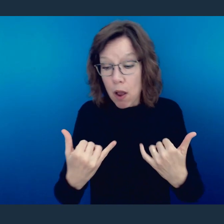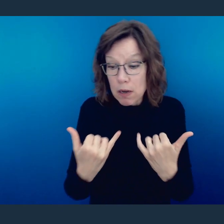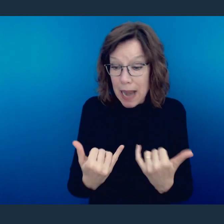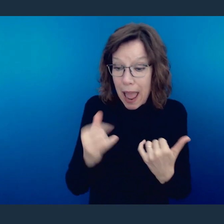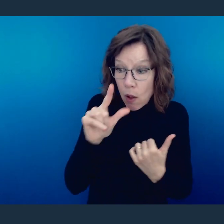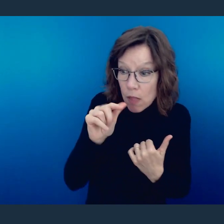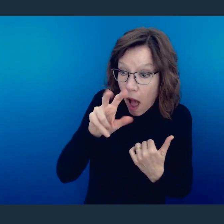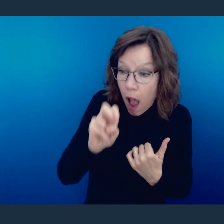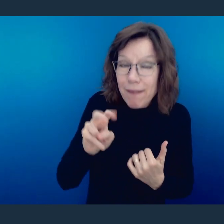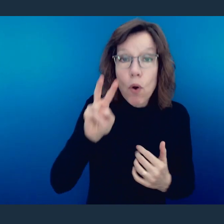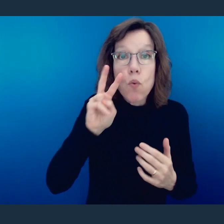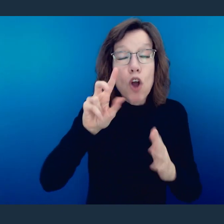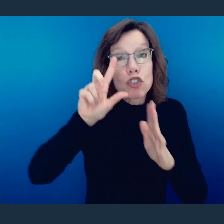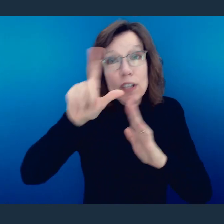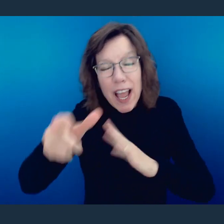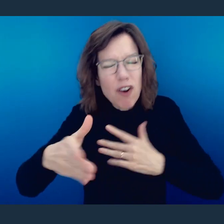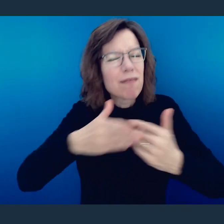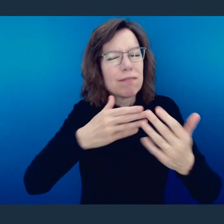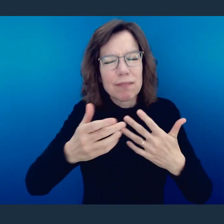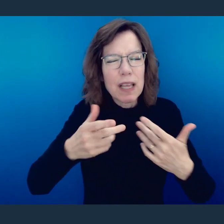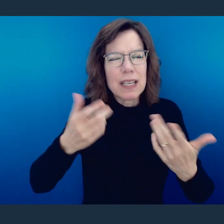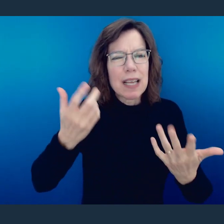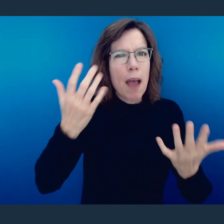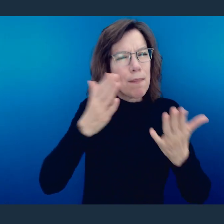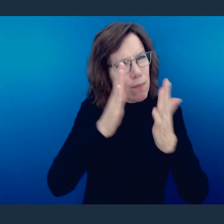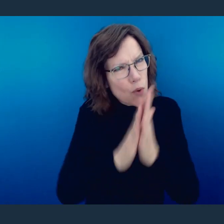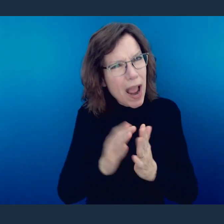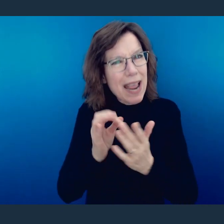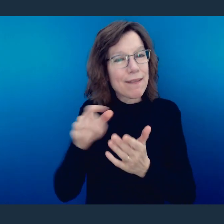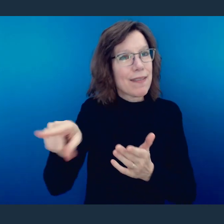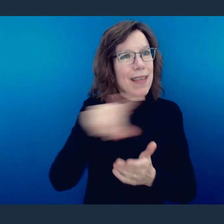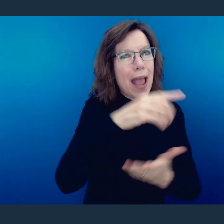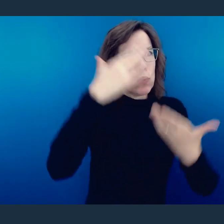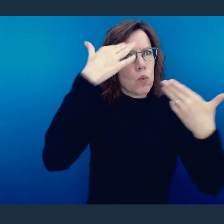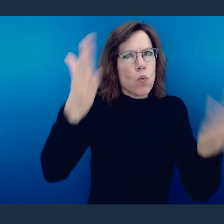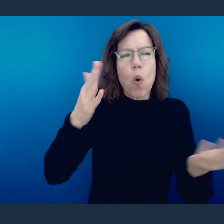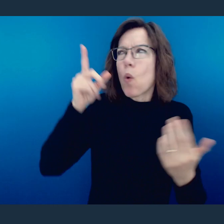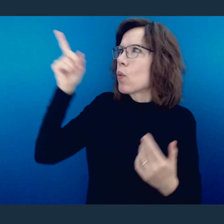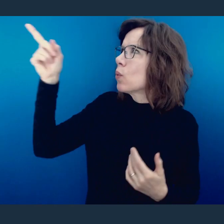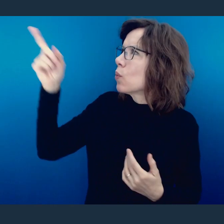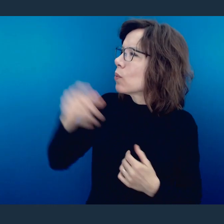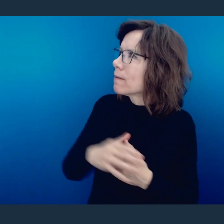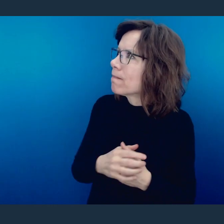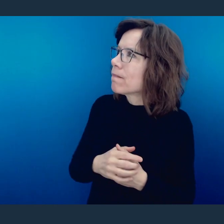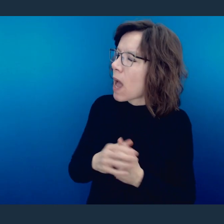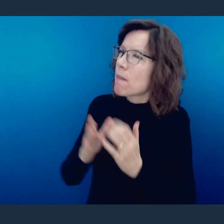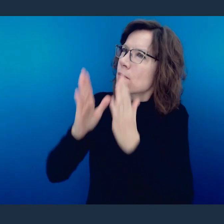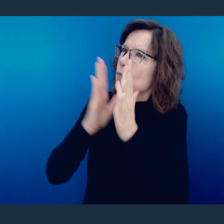who has been shared this cast with who is sitting in a place of not knowing You. I pray